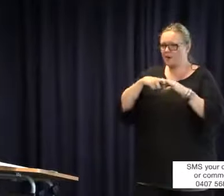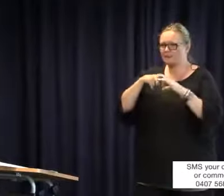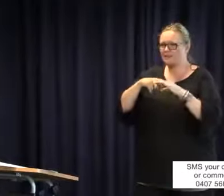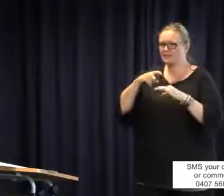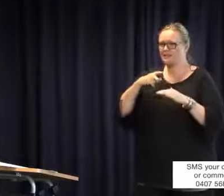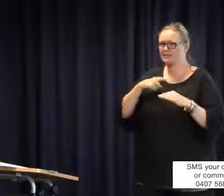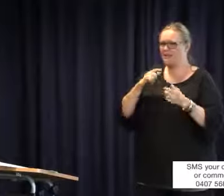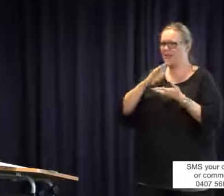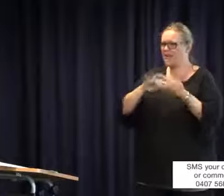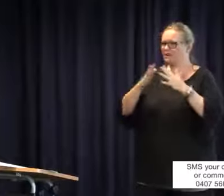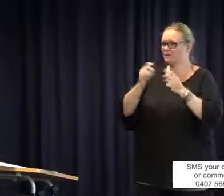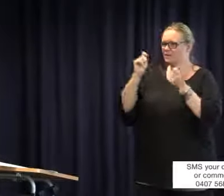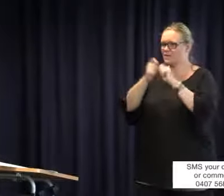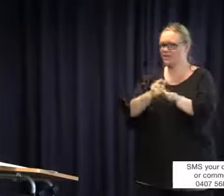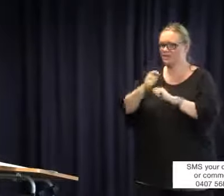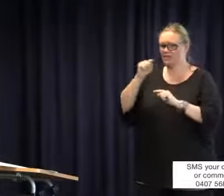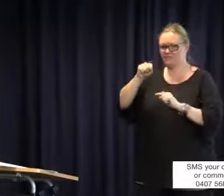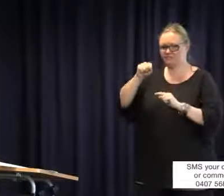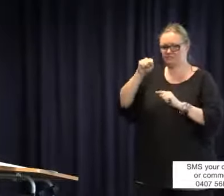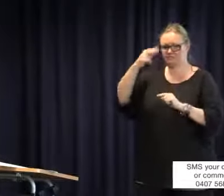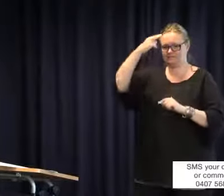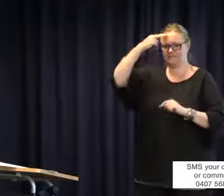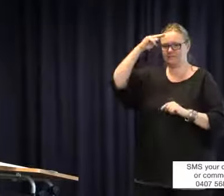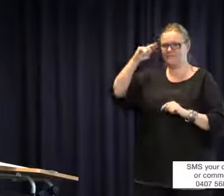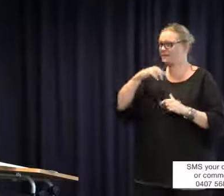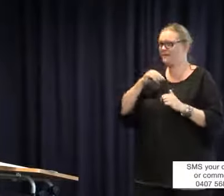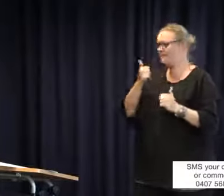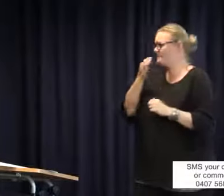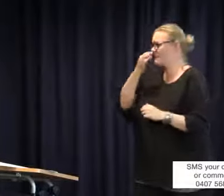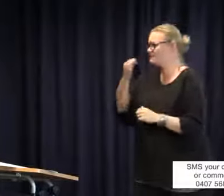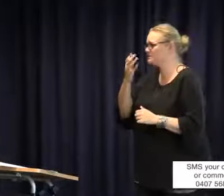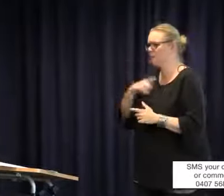included. And it is an inclusive environment. So my question is: how do I change that mind